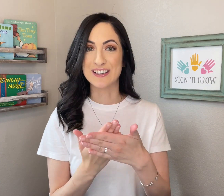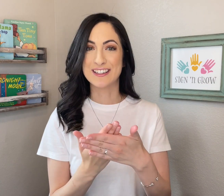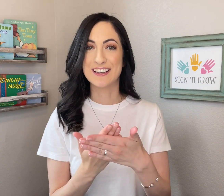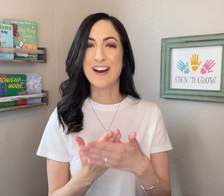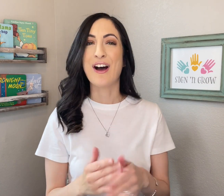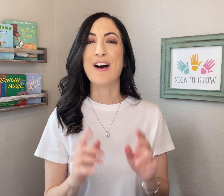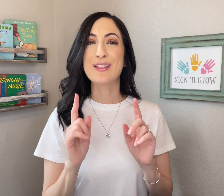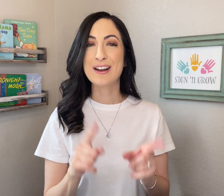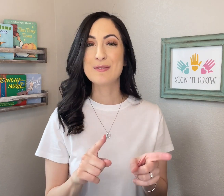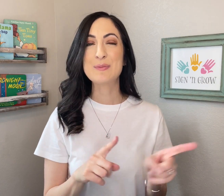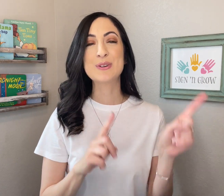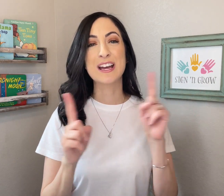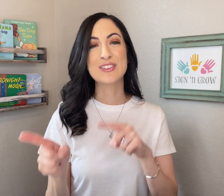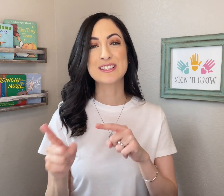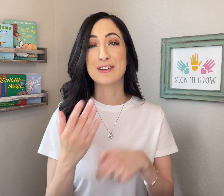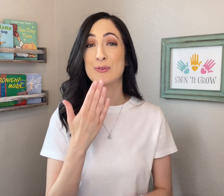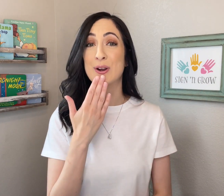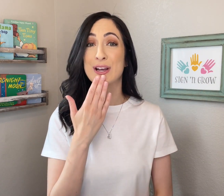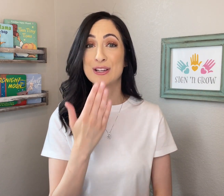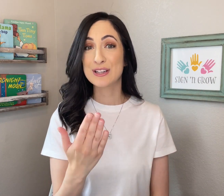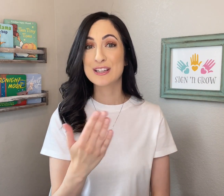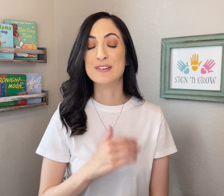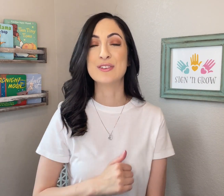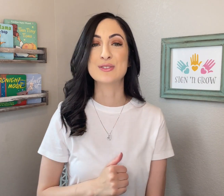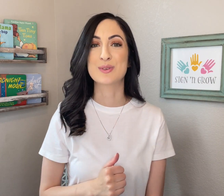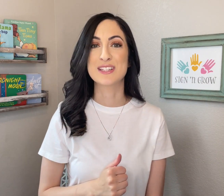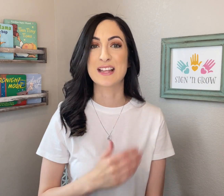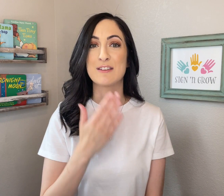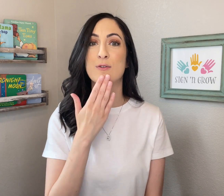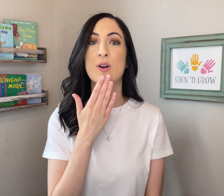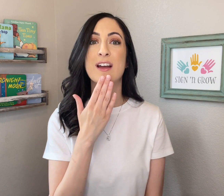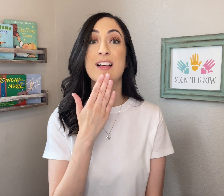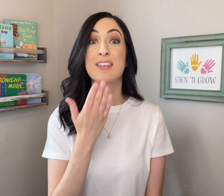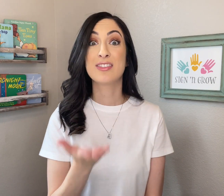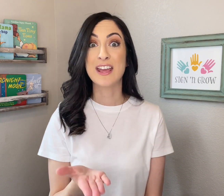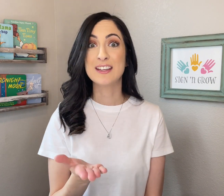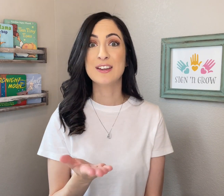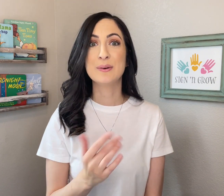A lot of people get the sign for GOOD confused with the sign for THANK YOU.